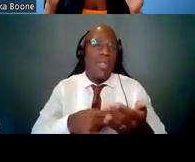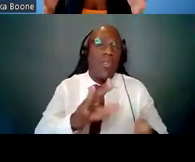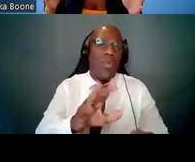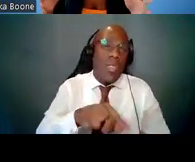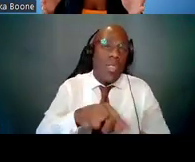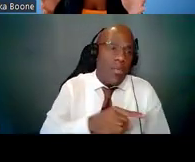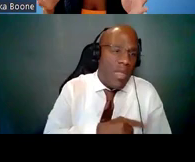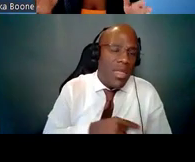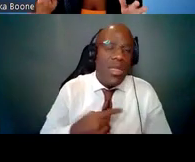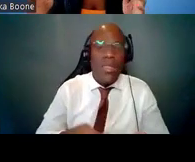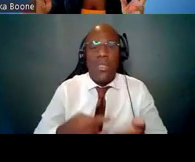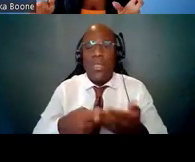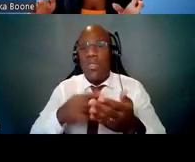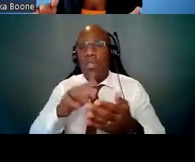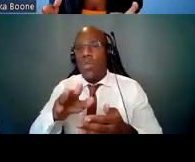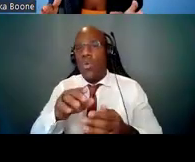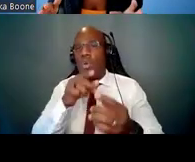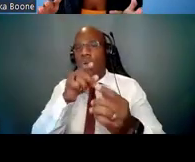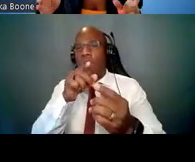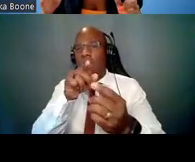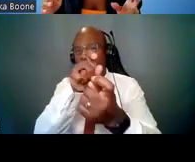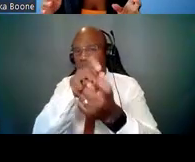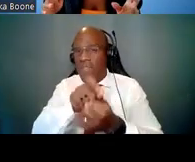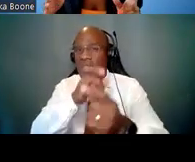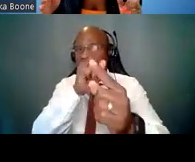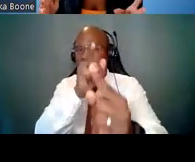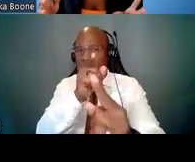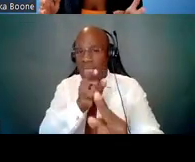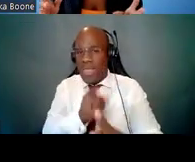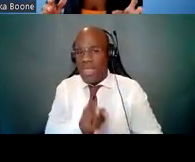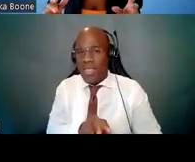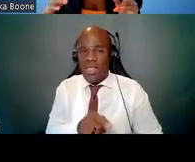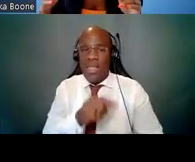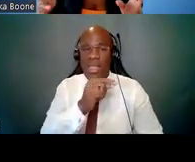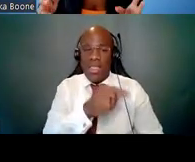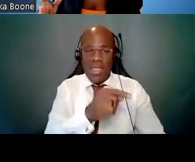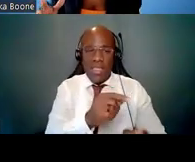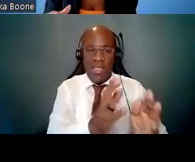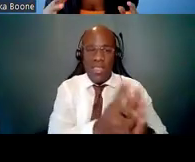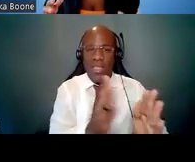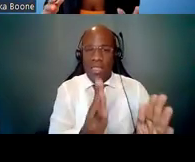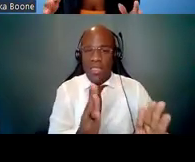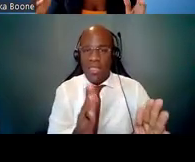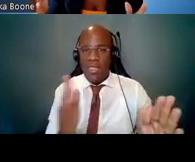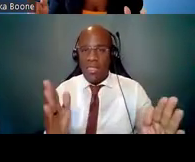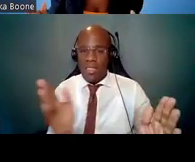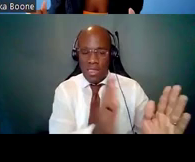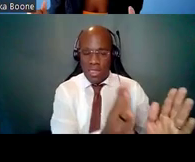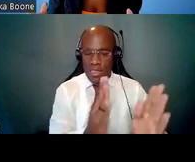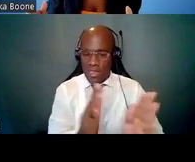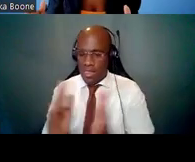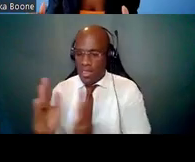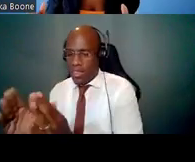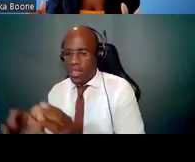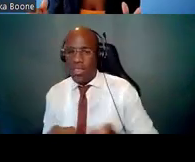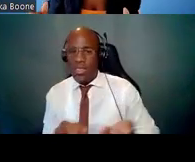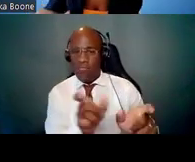this document here can help you to understand what mechanisms or what activity codes are relevant for you at this point in your research career,